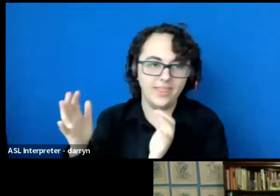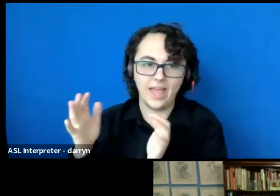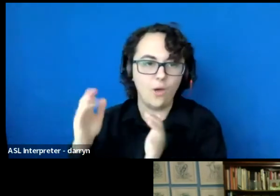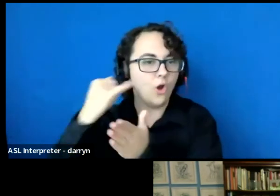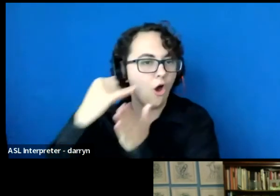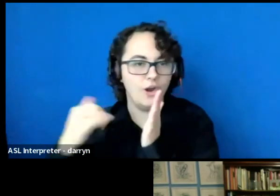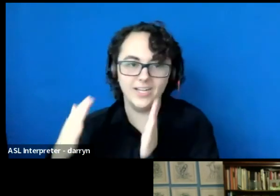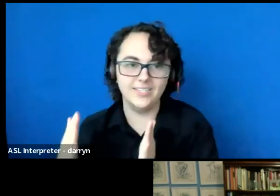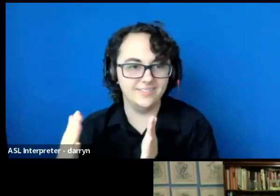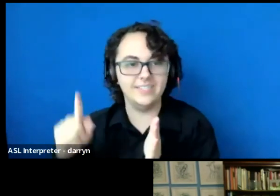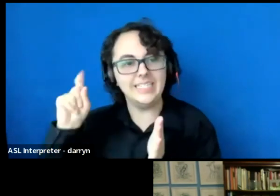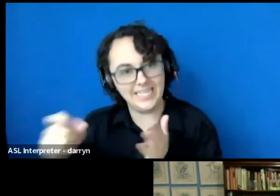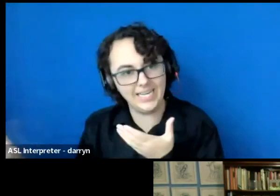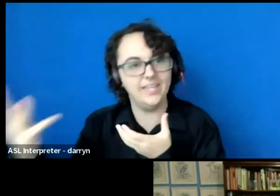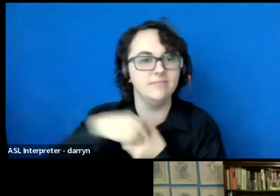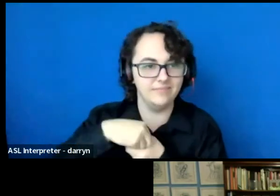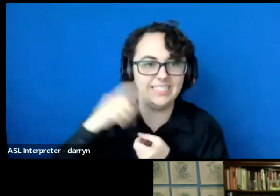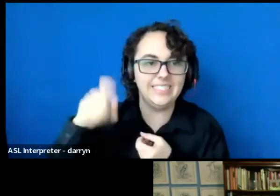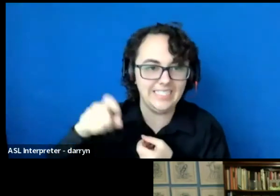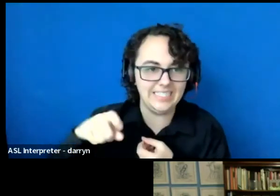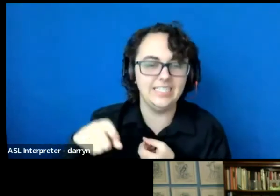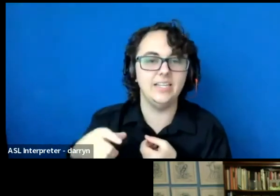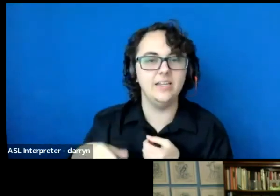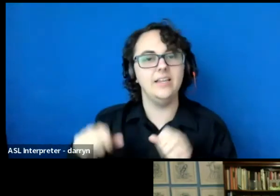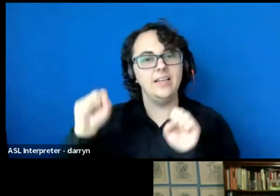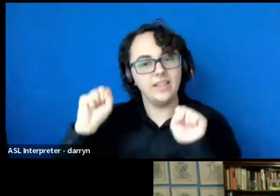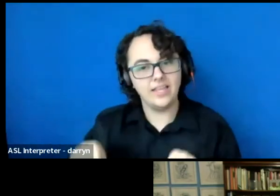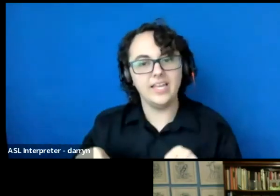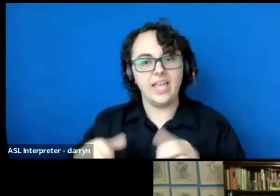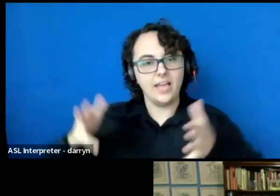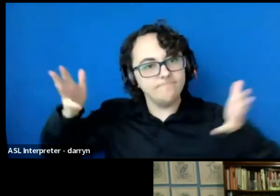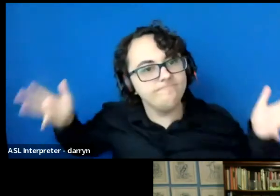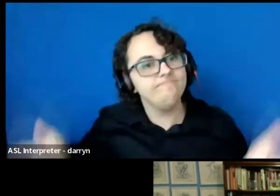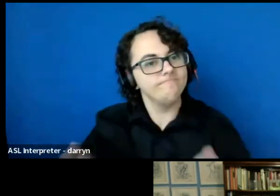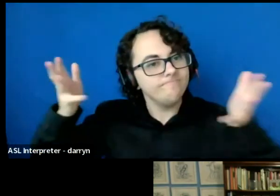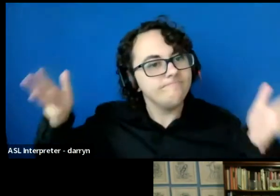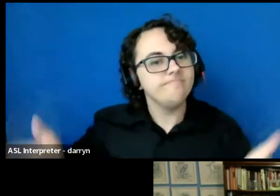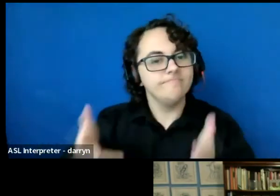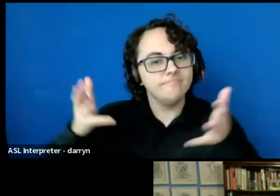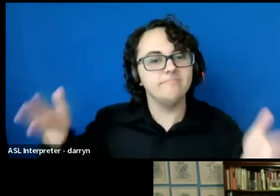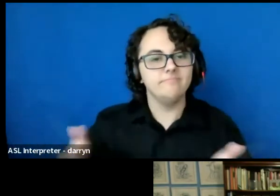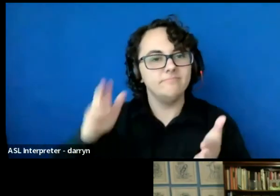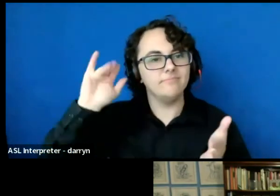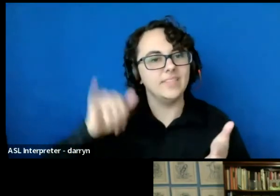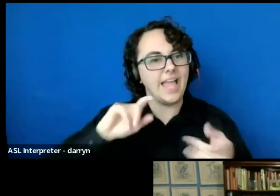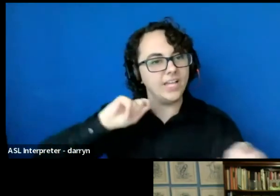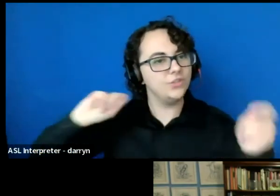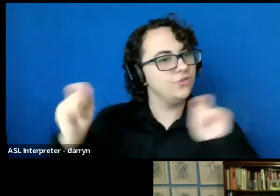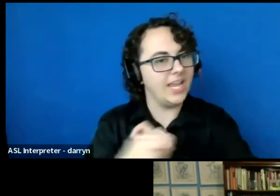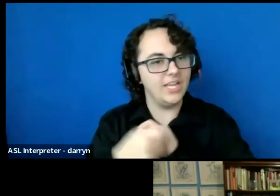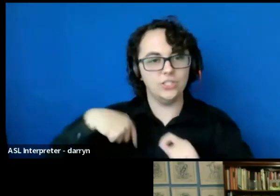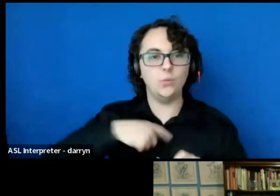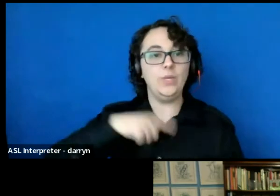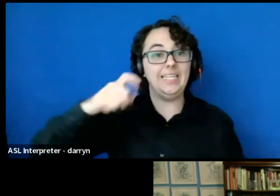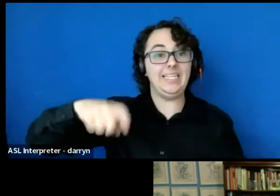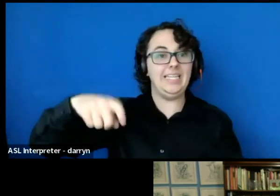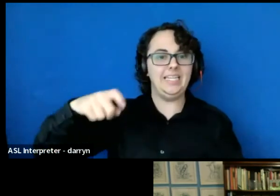that can catalyze the change that we need to see in the world. I've been invited to tell you a little bit about